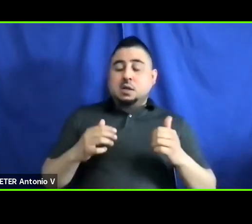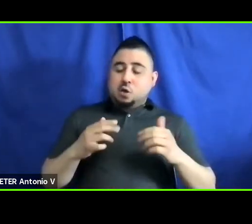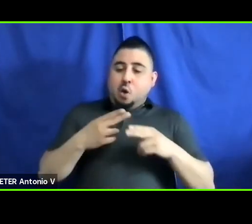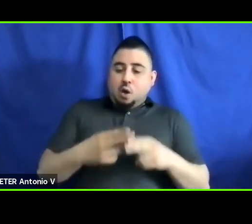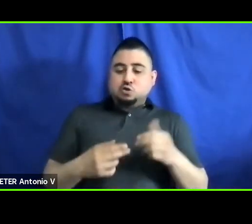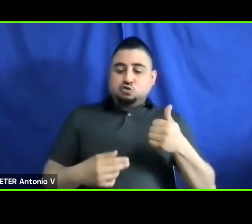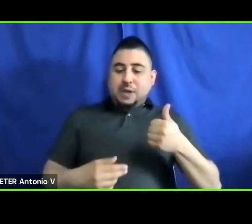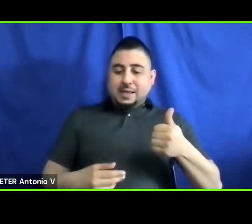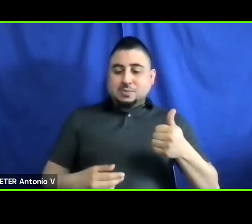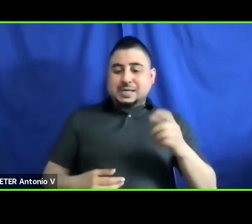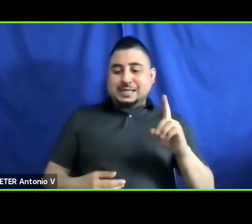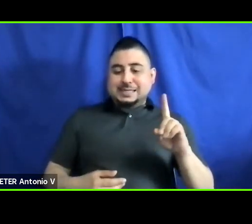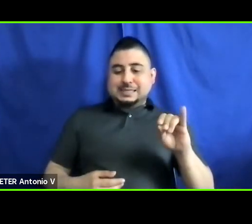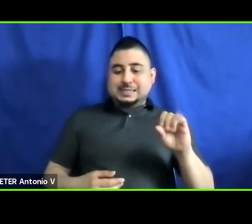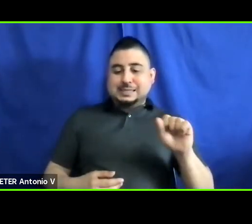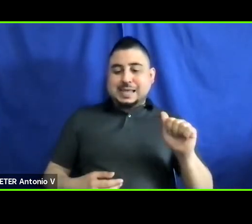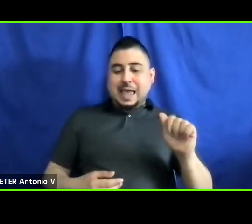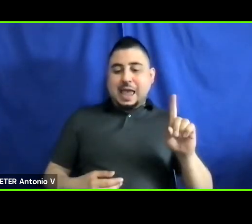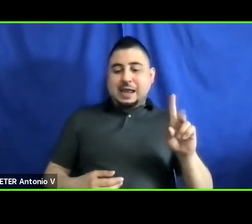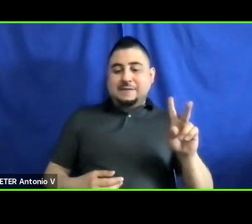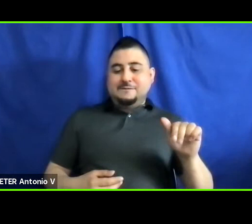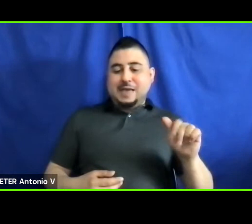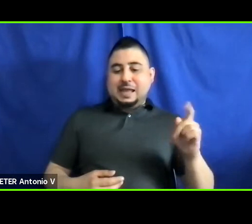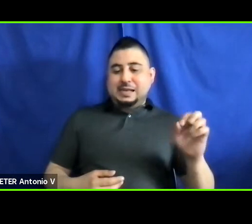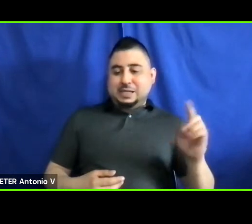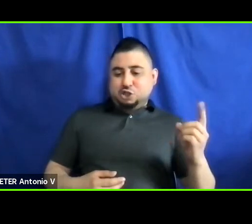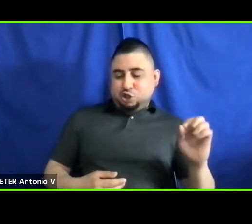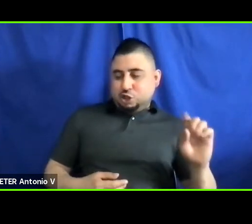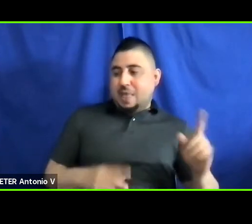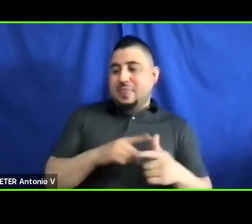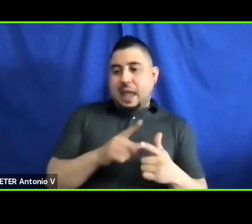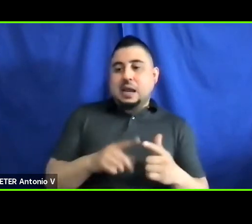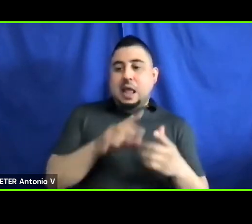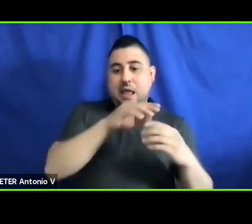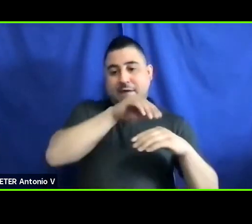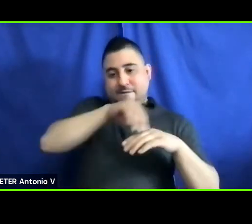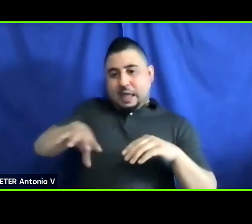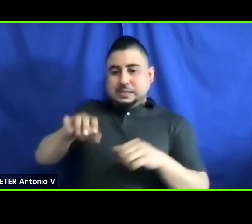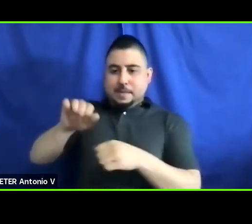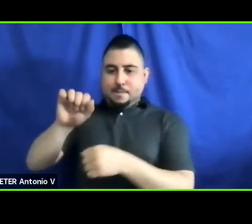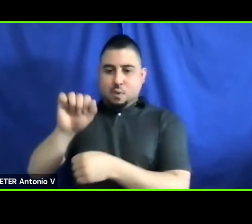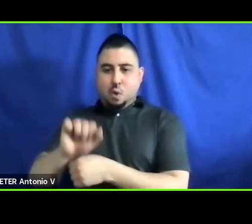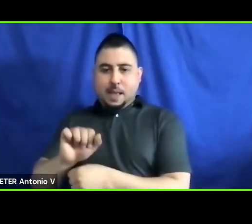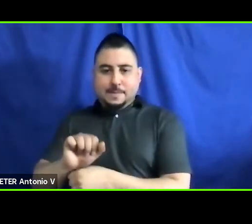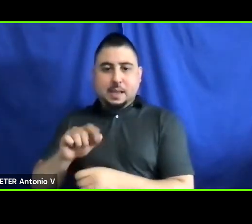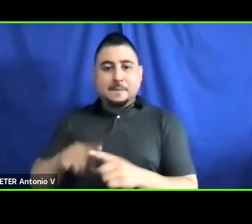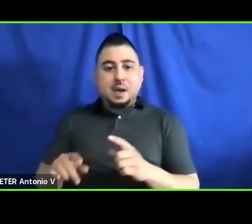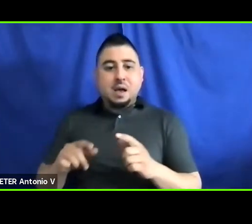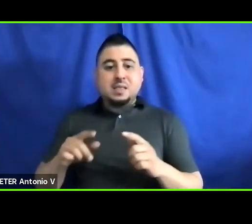are necessarily employment disadvantaged. While potential boon for most workers, it